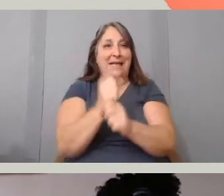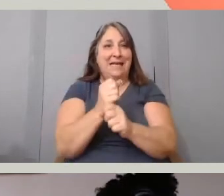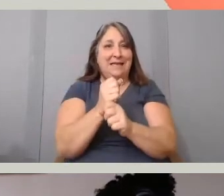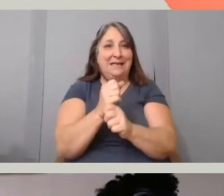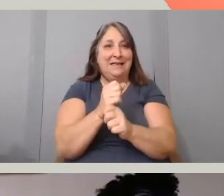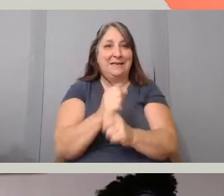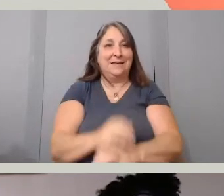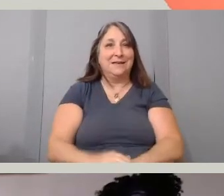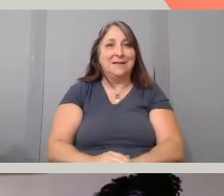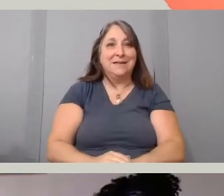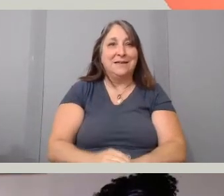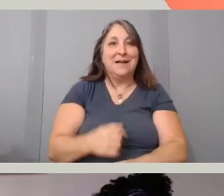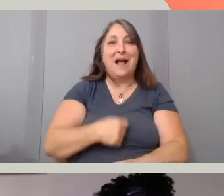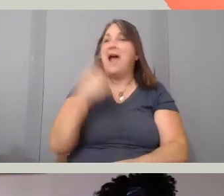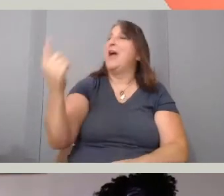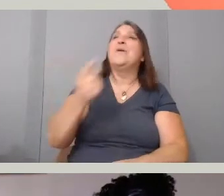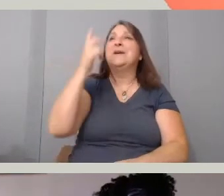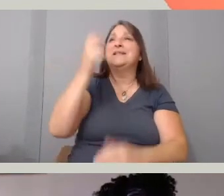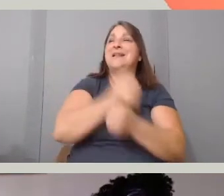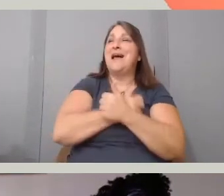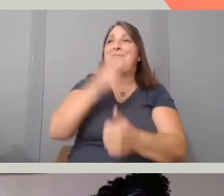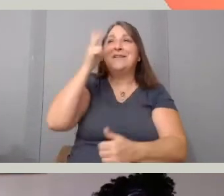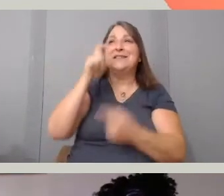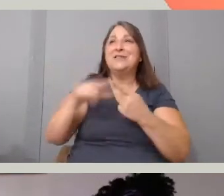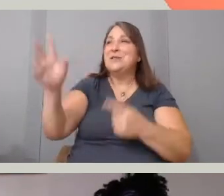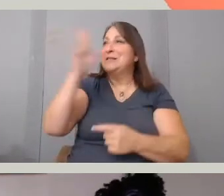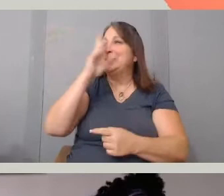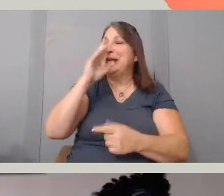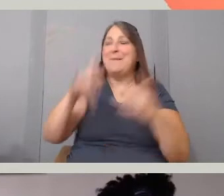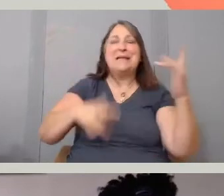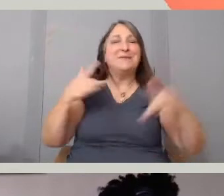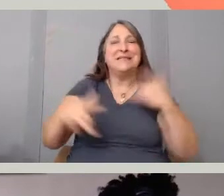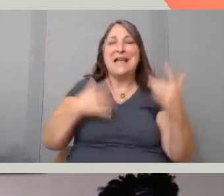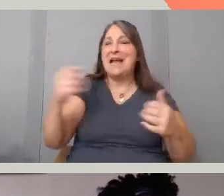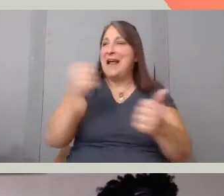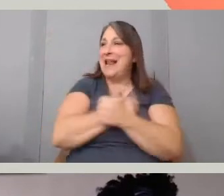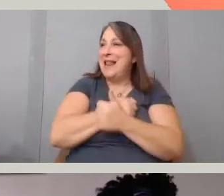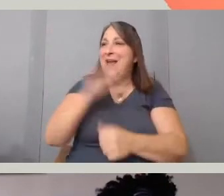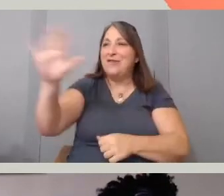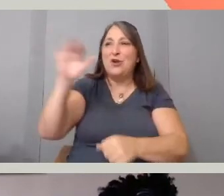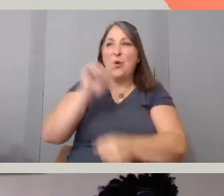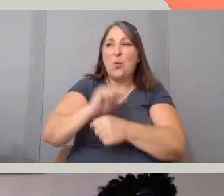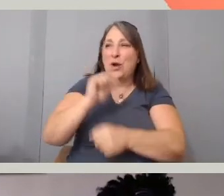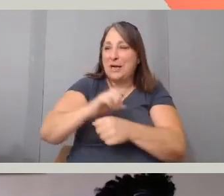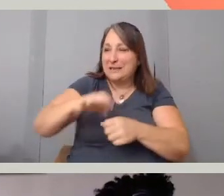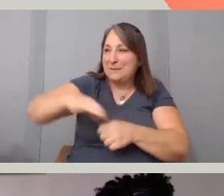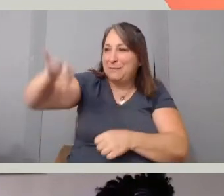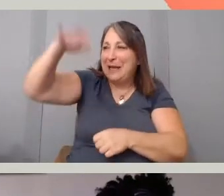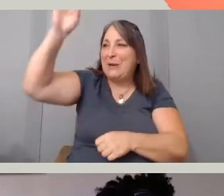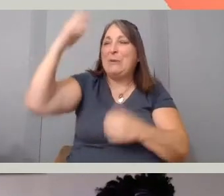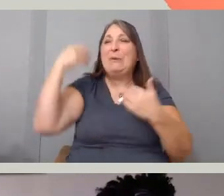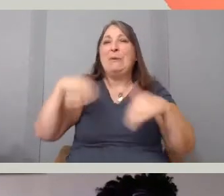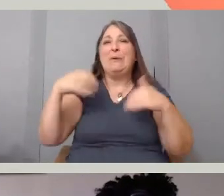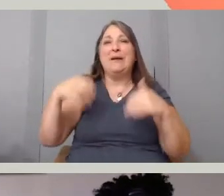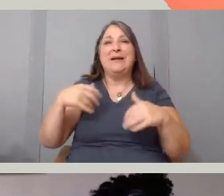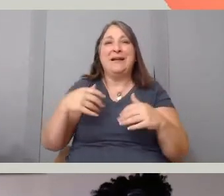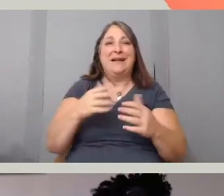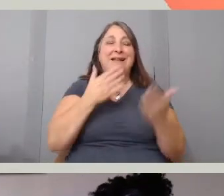I always love hearing you speak, it makes me so excited and I just love the spirit of your work. I want to say to Elan,